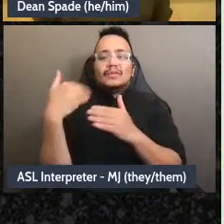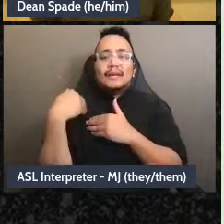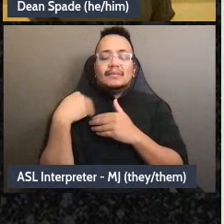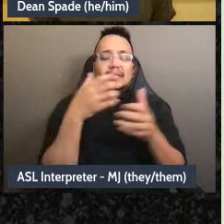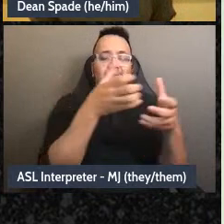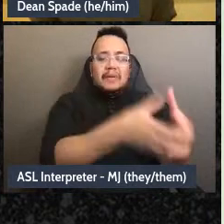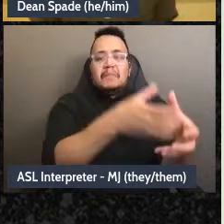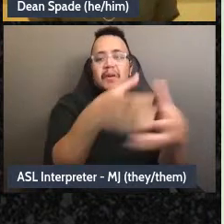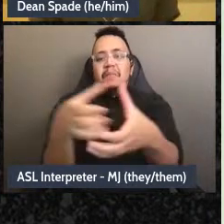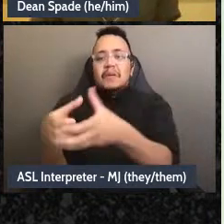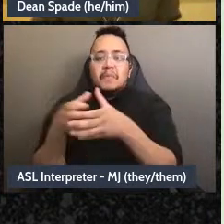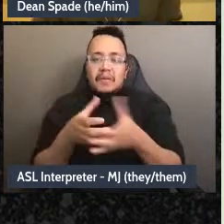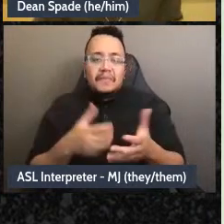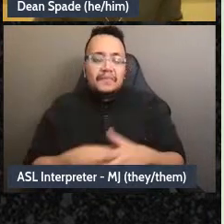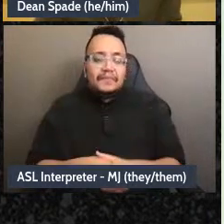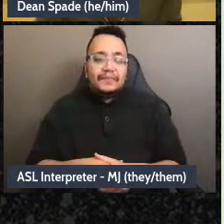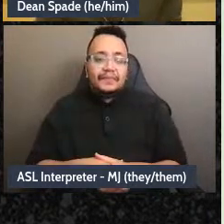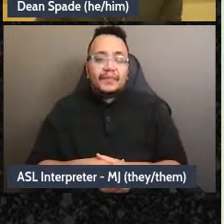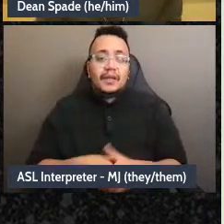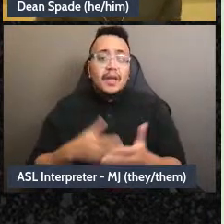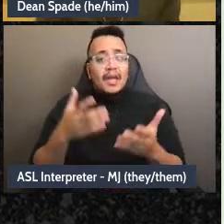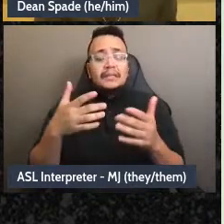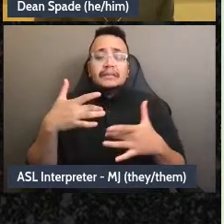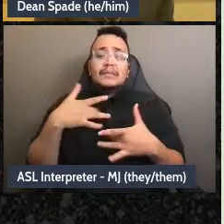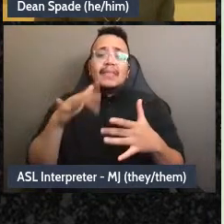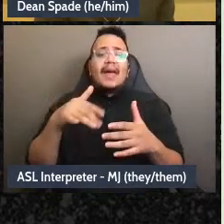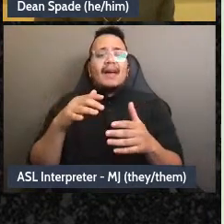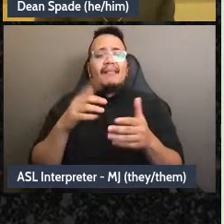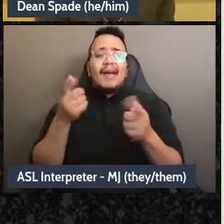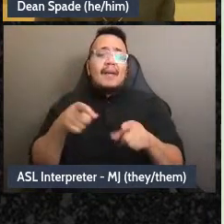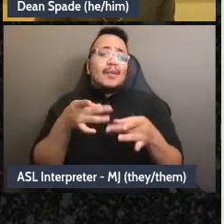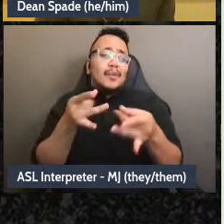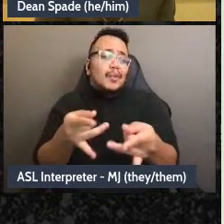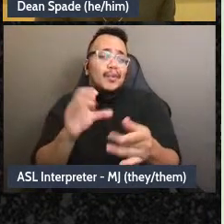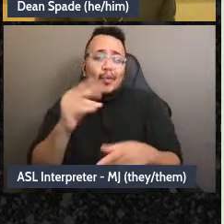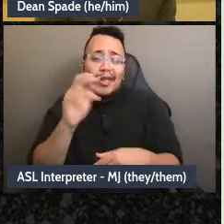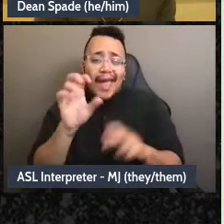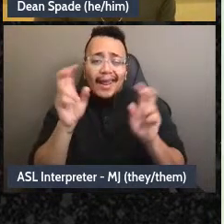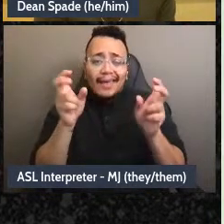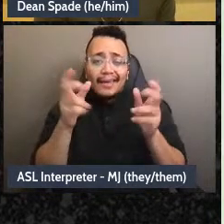typically this kind of emerges organically, like maybe there's a communications team and that team